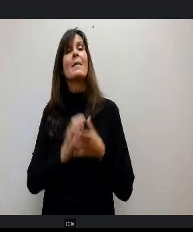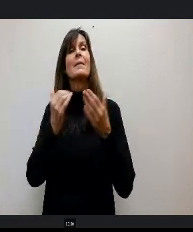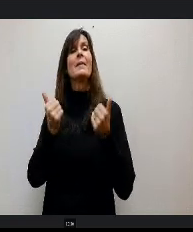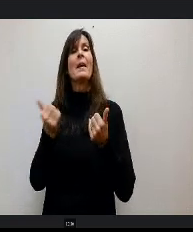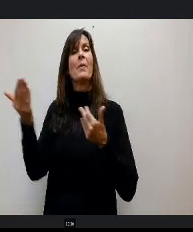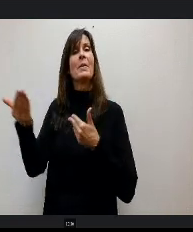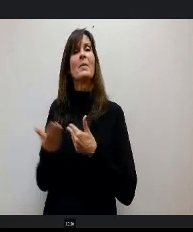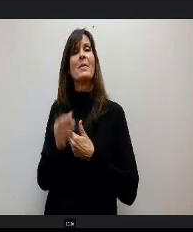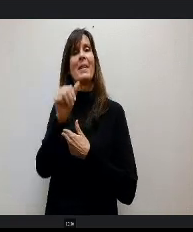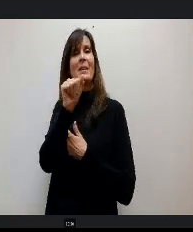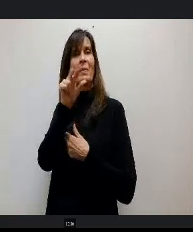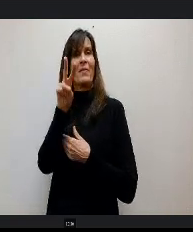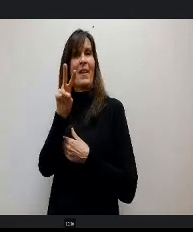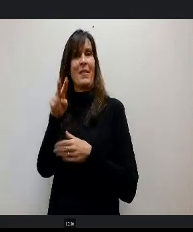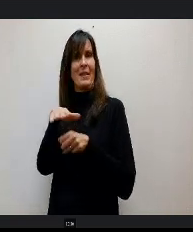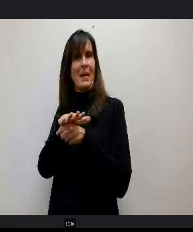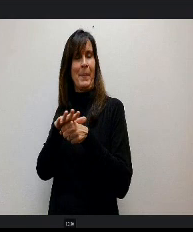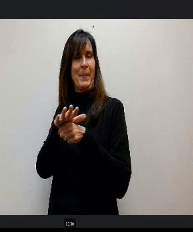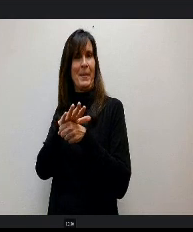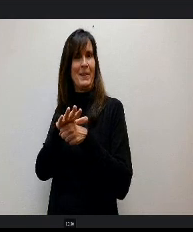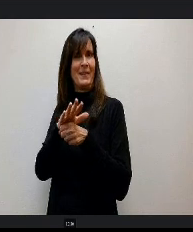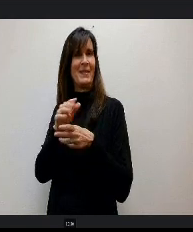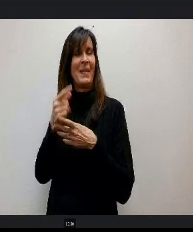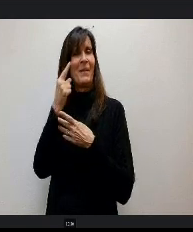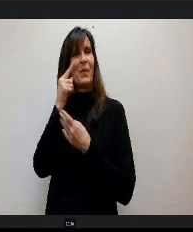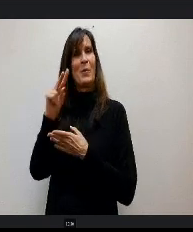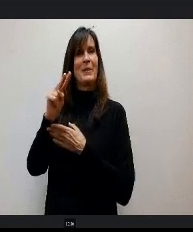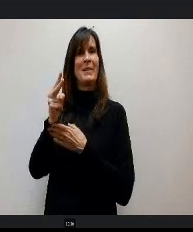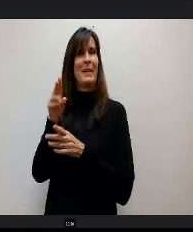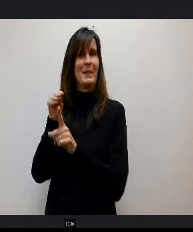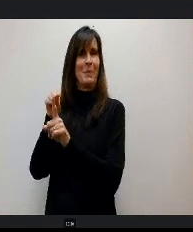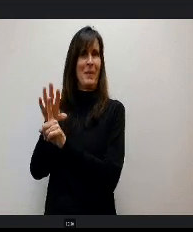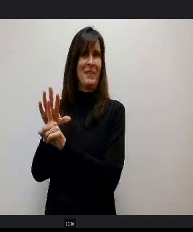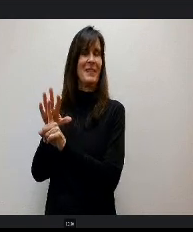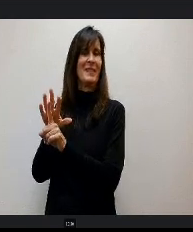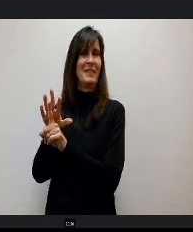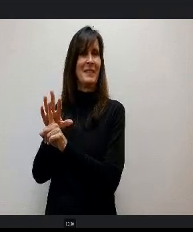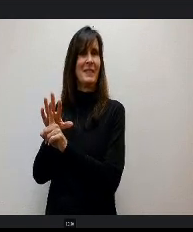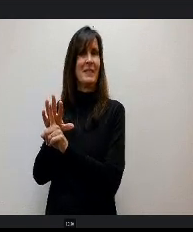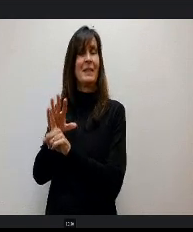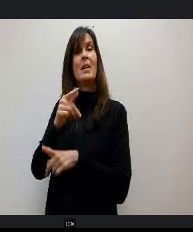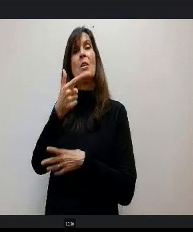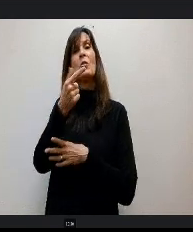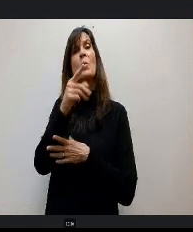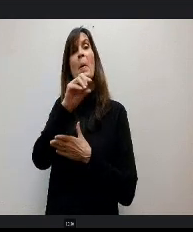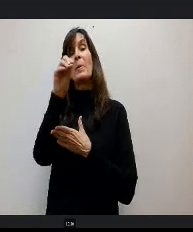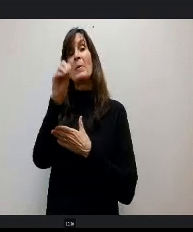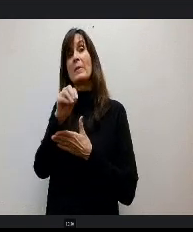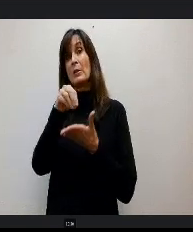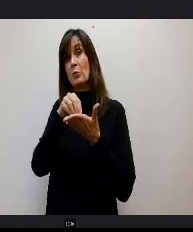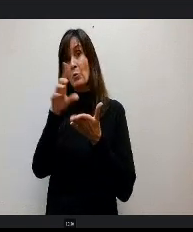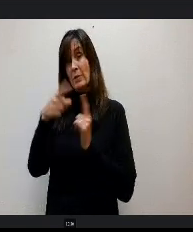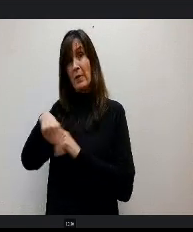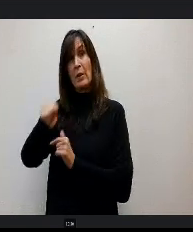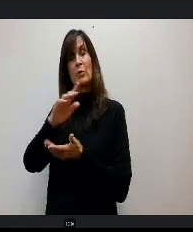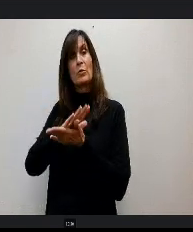Aspen Valley Campus for our second spotlight 21% of students at Aspen Valley are deemed